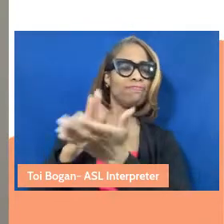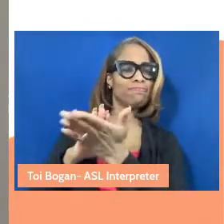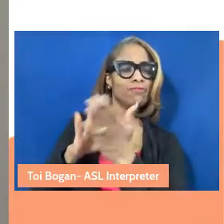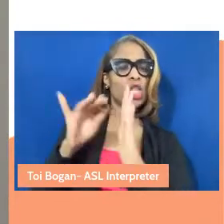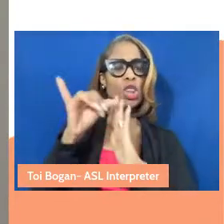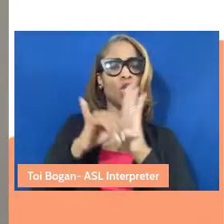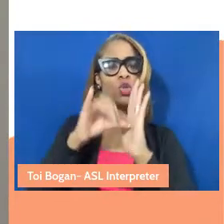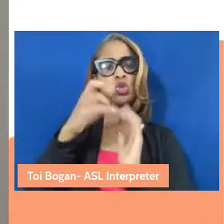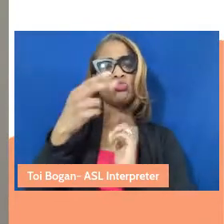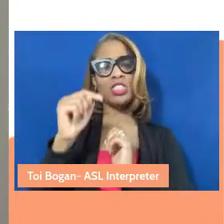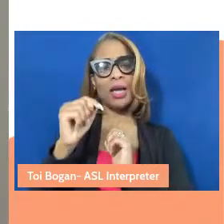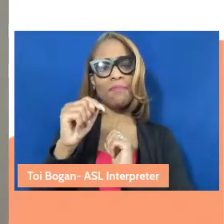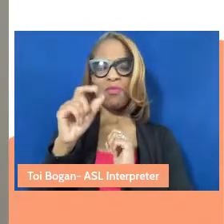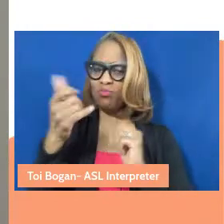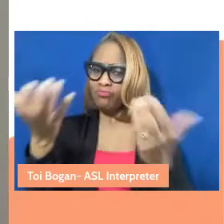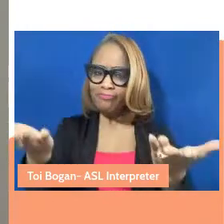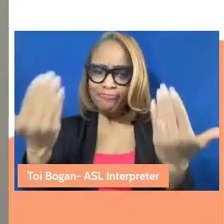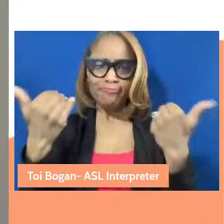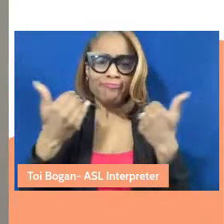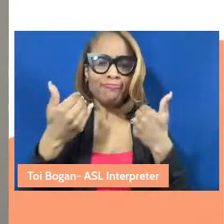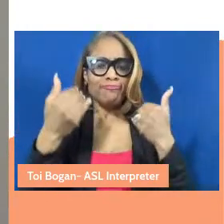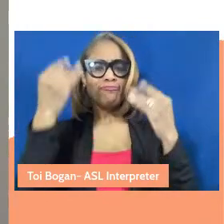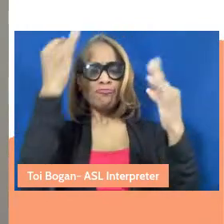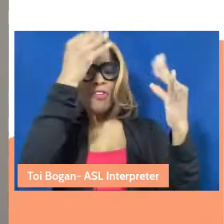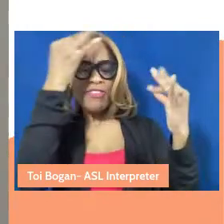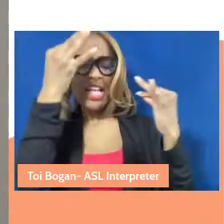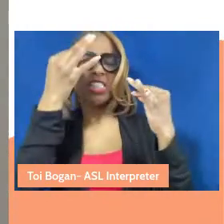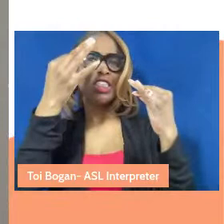where we invite conversation, reflection and thinking through this program.